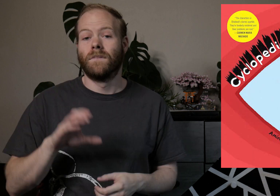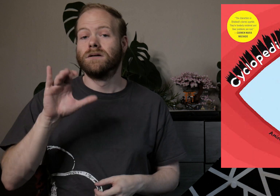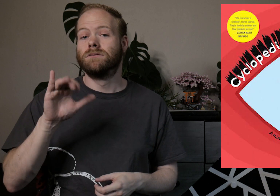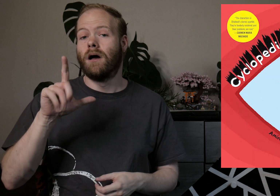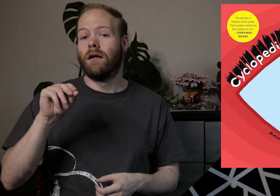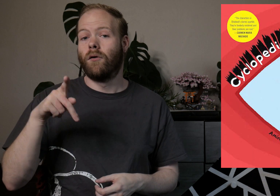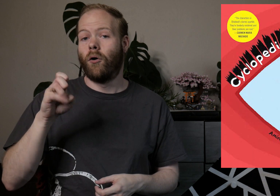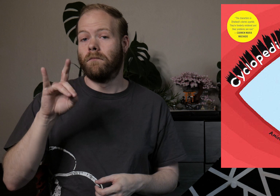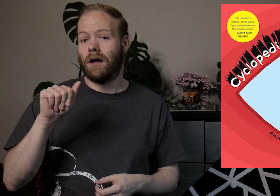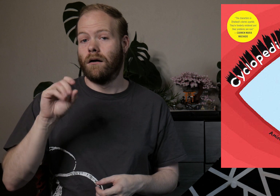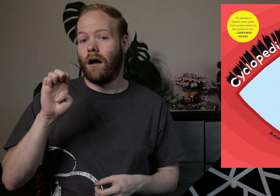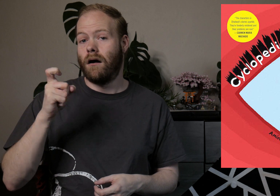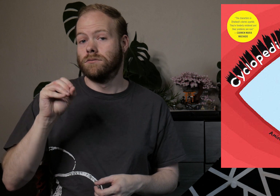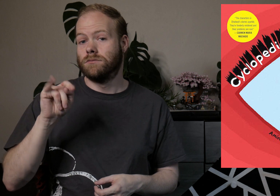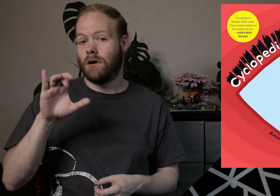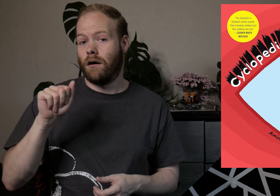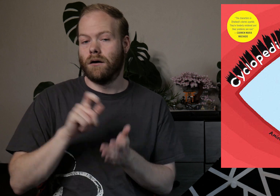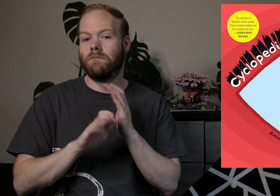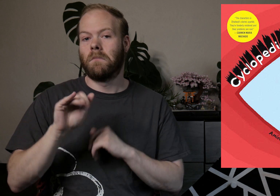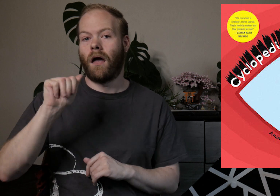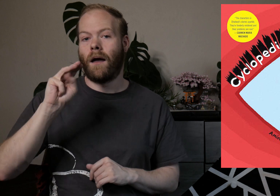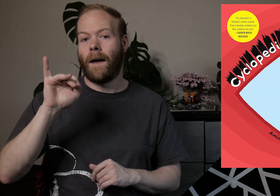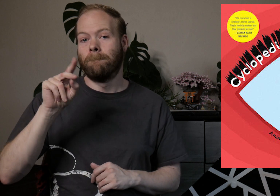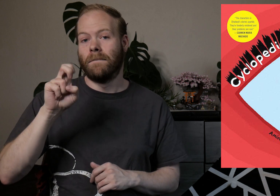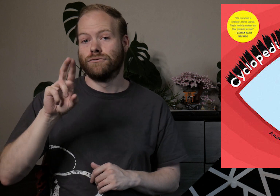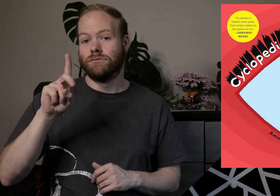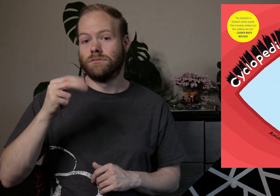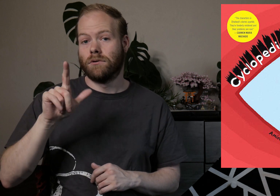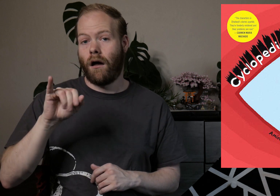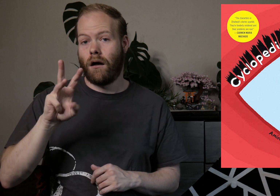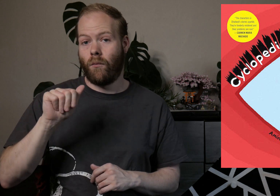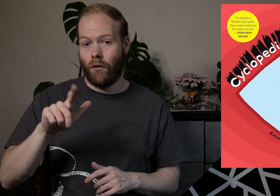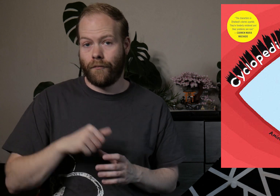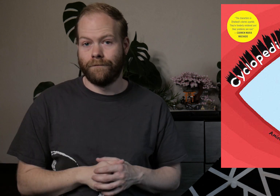Cyclopedia Exotica by Aminder Dhaliwal.